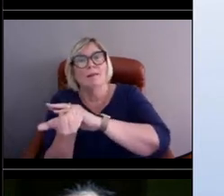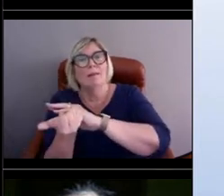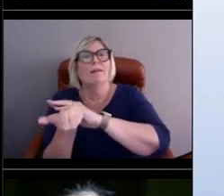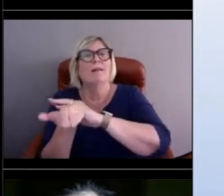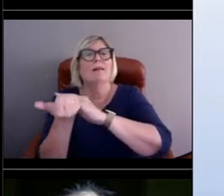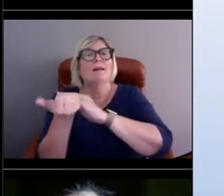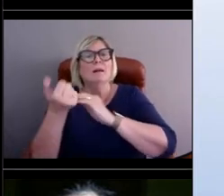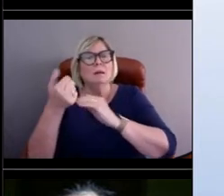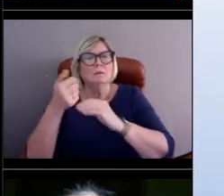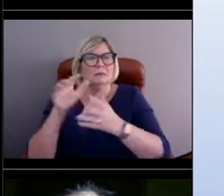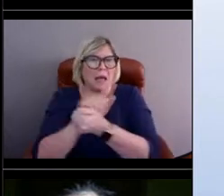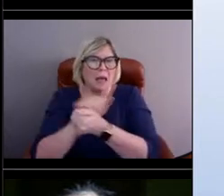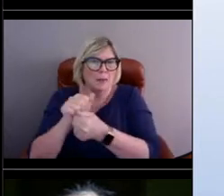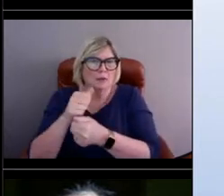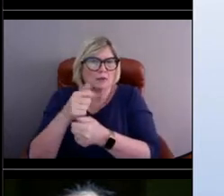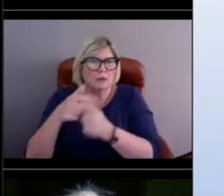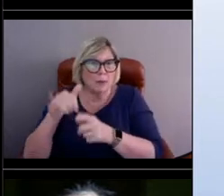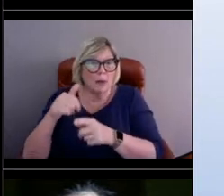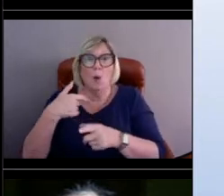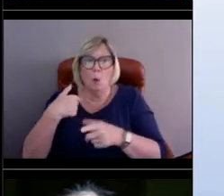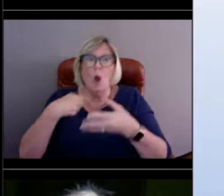We've lost buoys before.